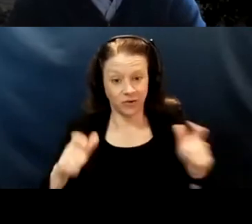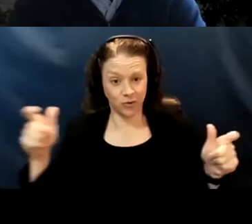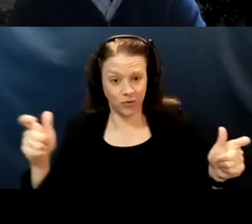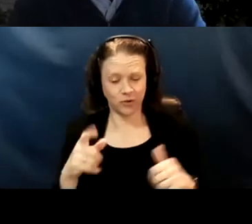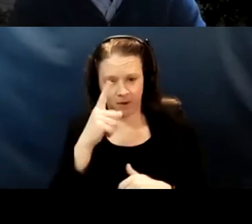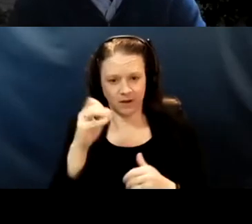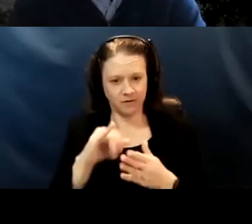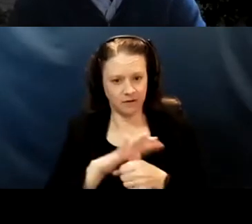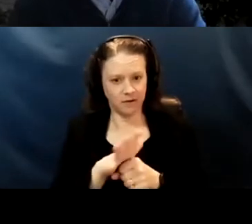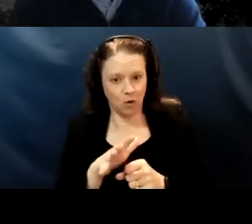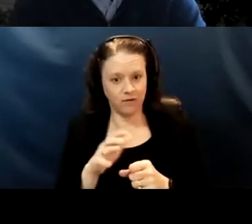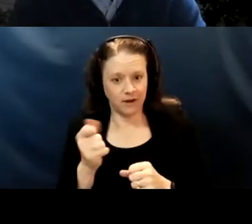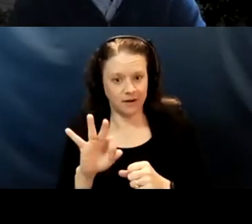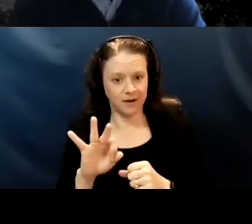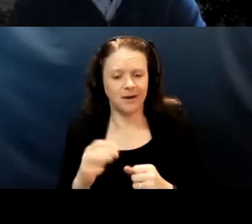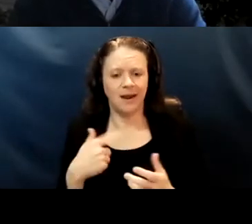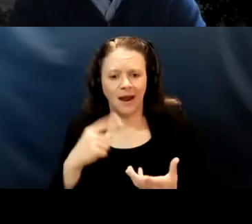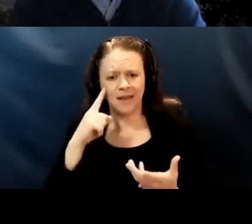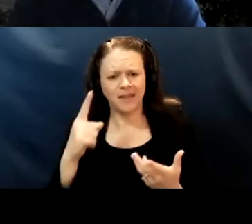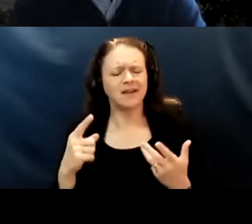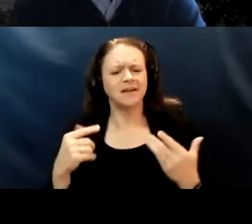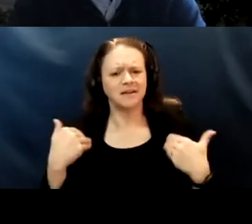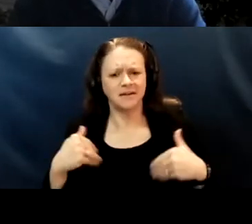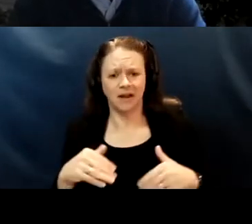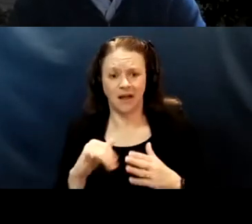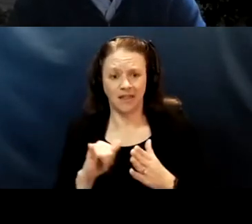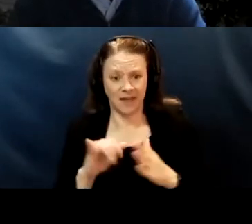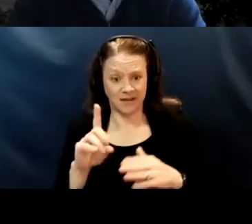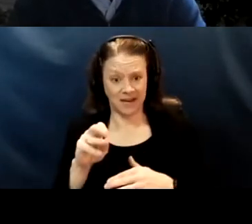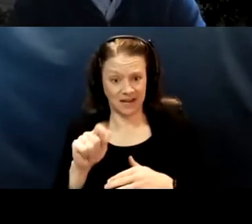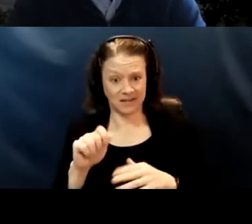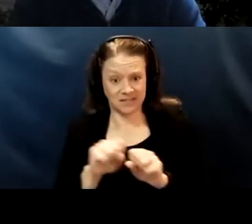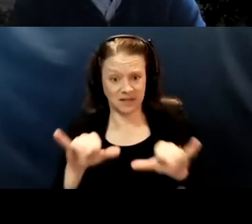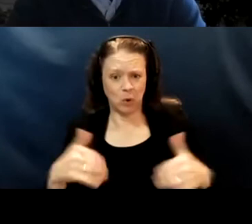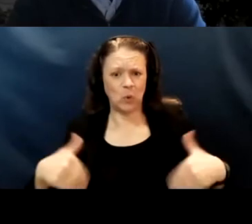I think we've seen how broken the data systems are, how little is collected,